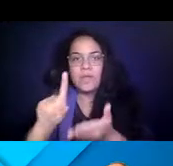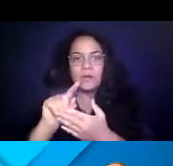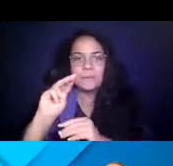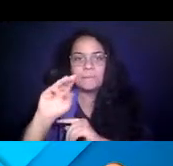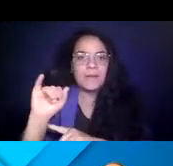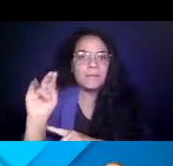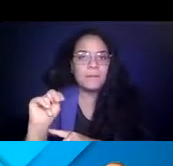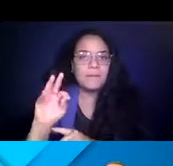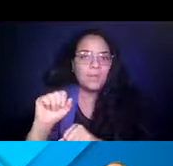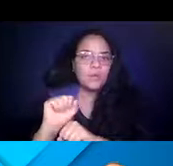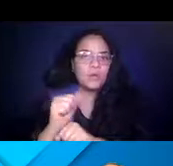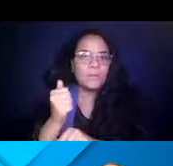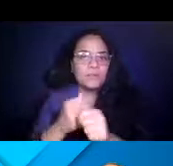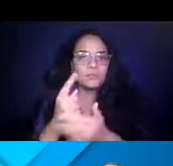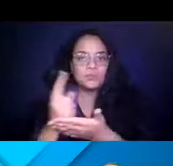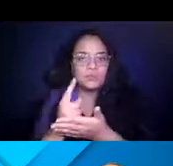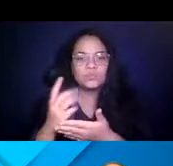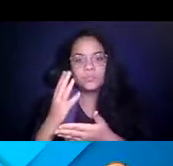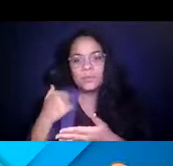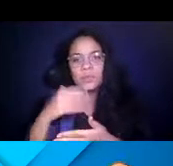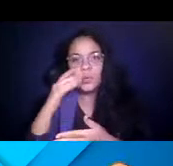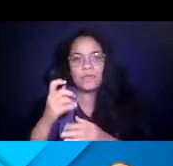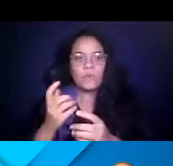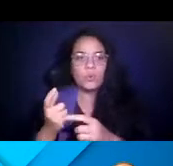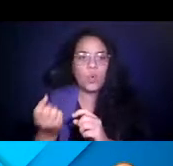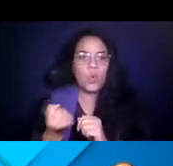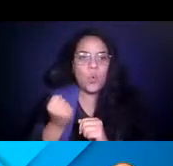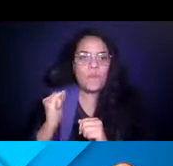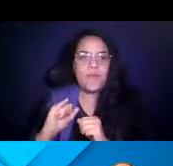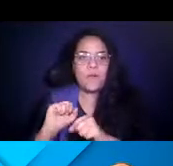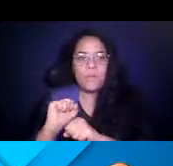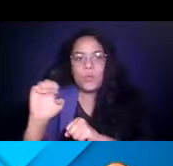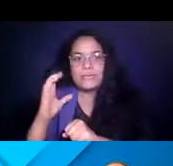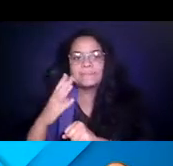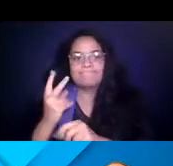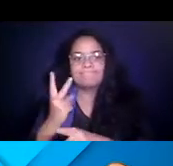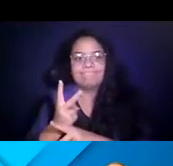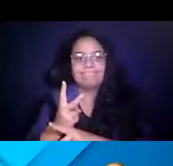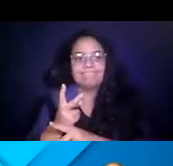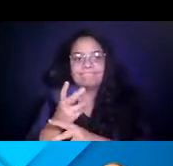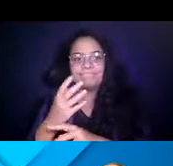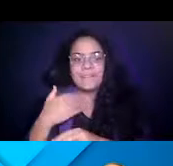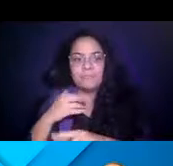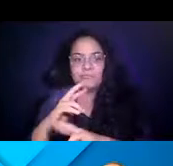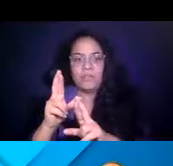work per week, knowing that we needed retain those 14:50:00 employees and have those employees in place when transit and ridership came back,